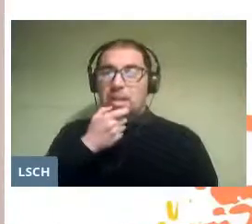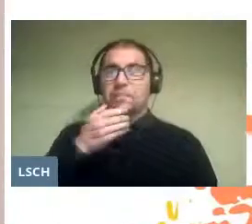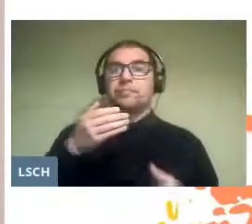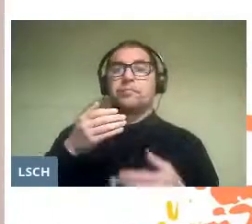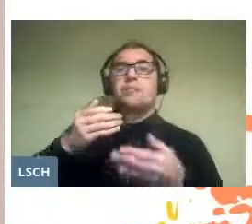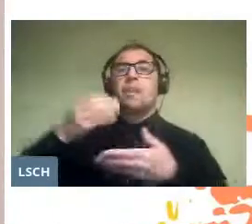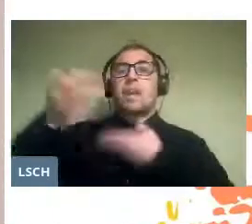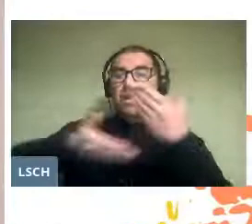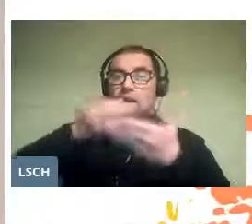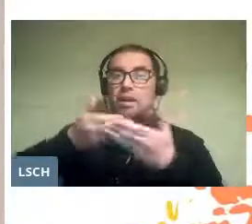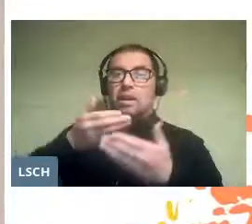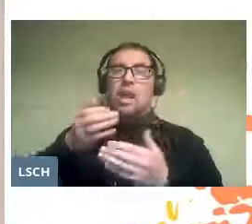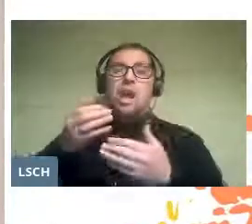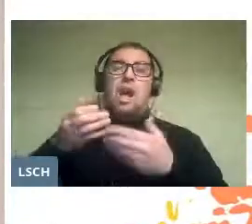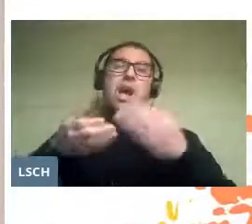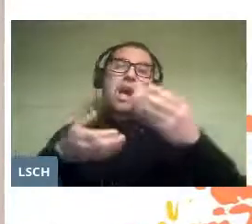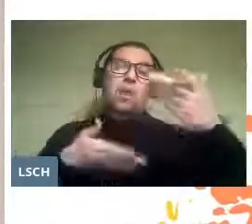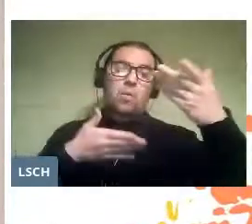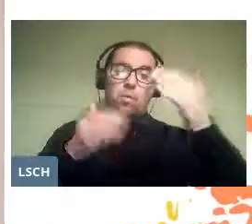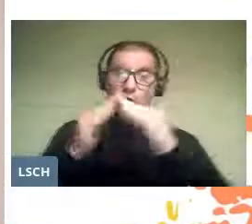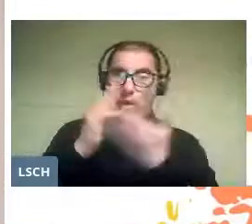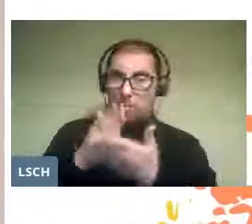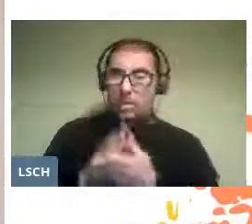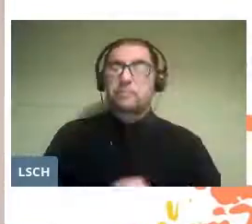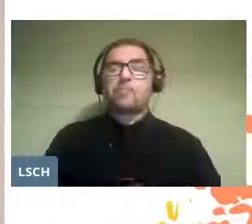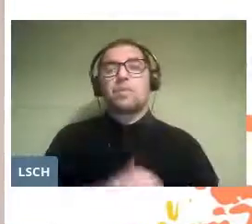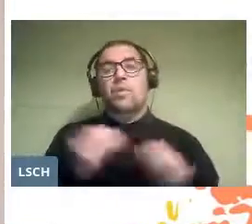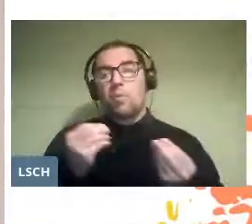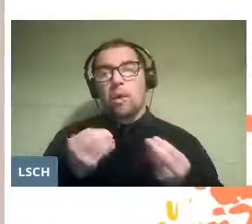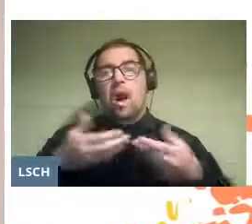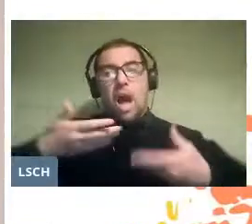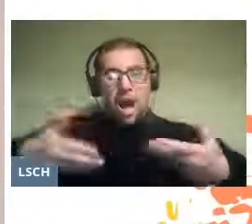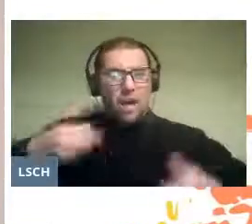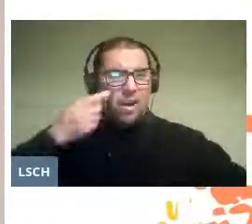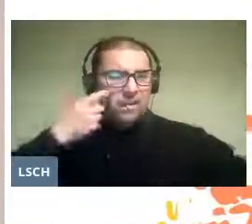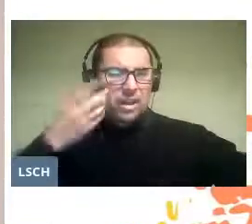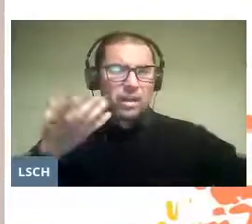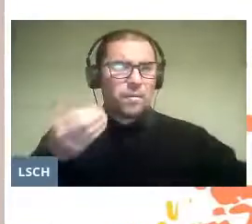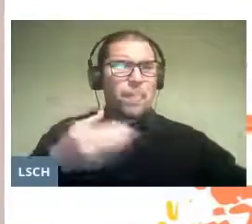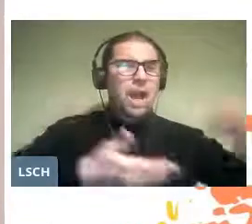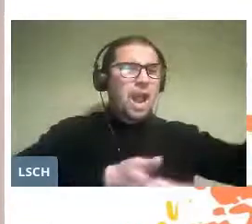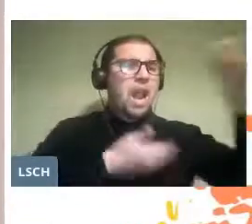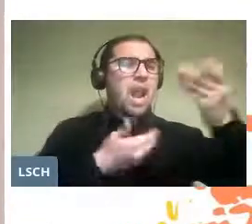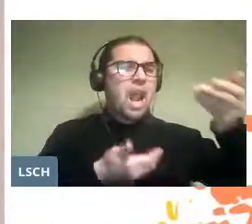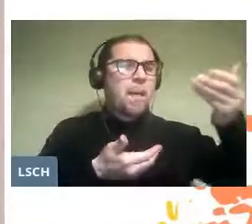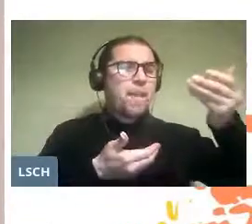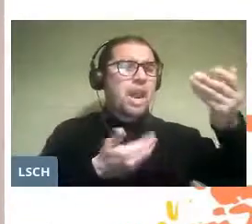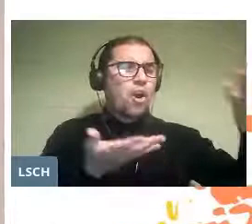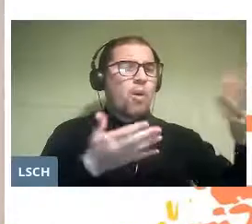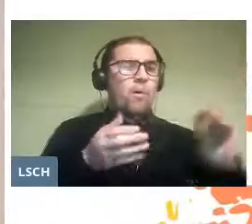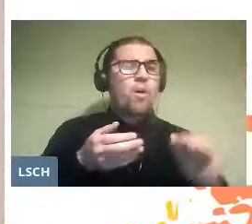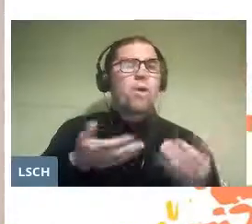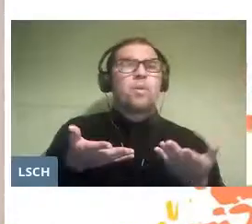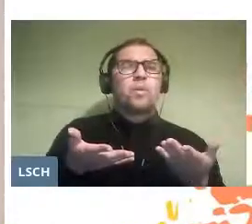In other words, it is time to visualize the opera with a portentous vehicle